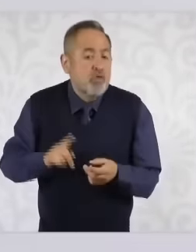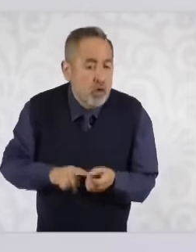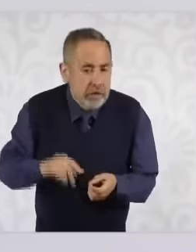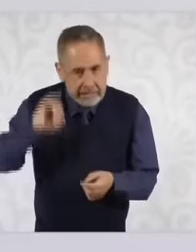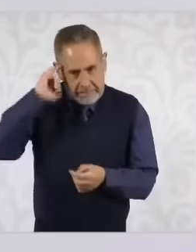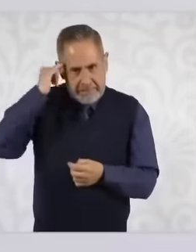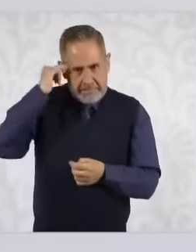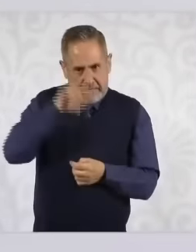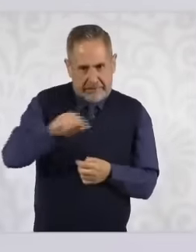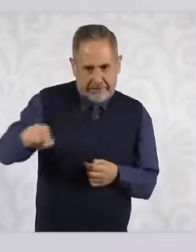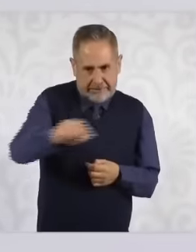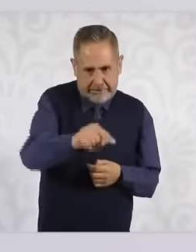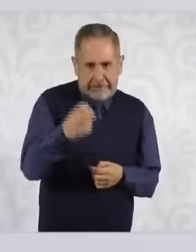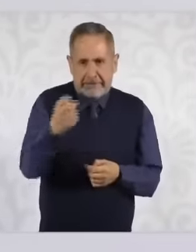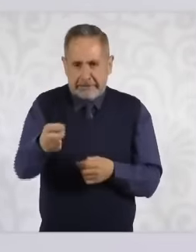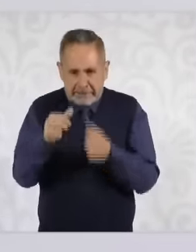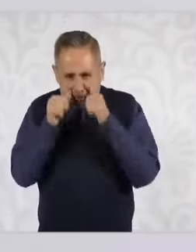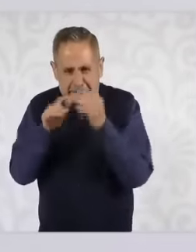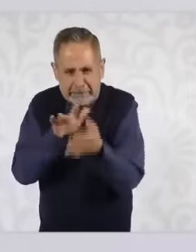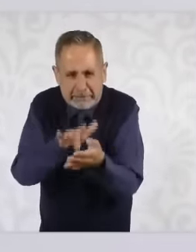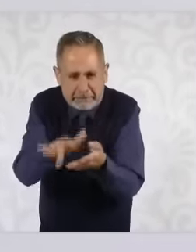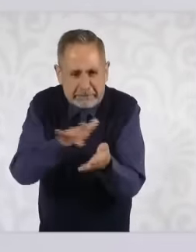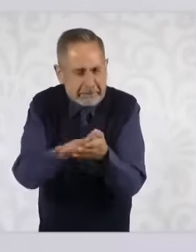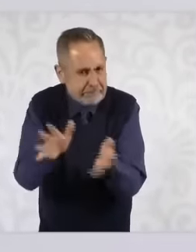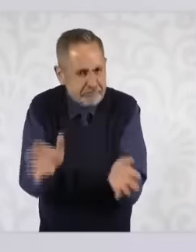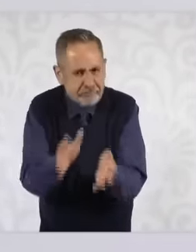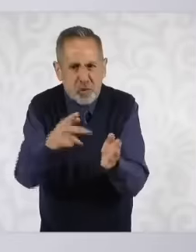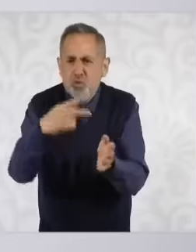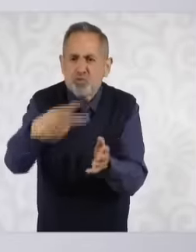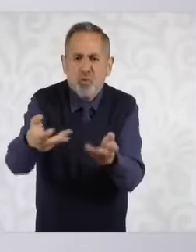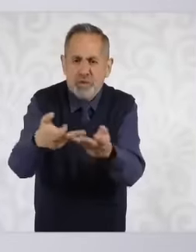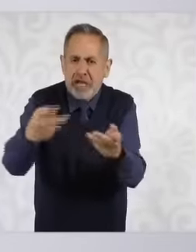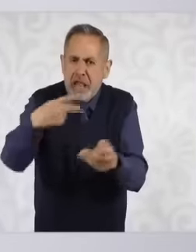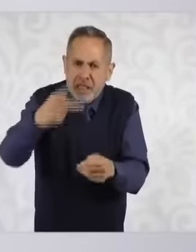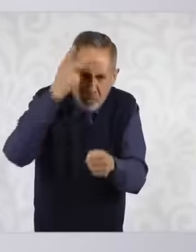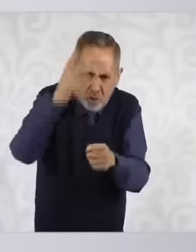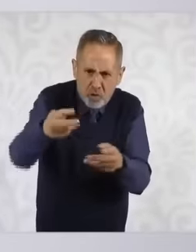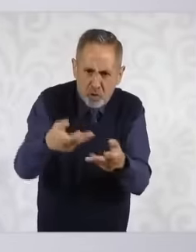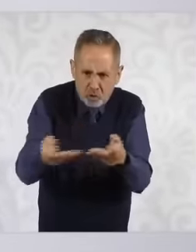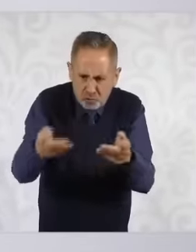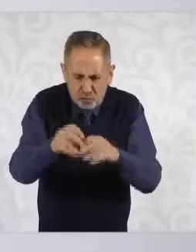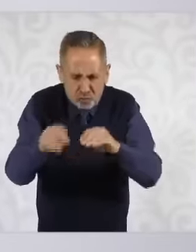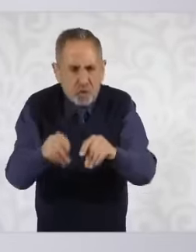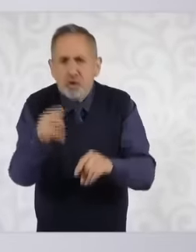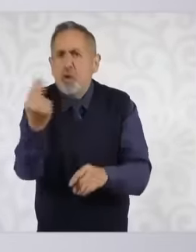of them is to strengthen the production of their own plots that do not have to migrate and that